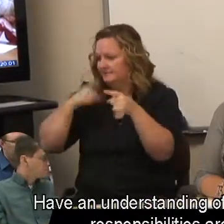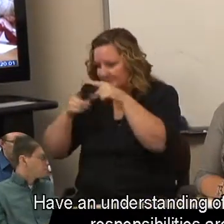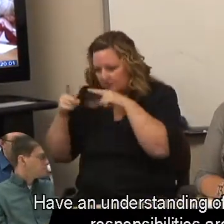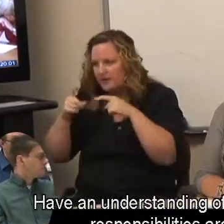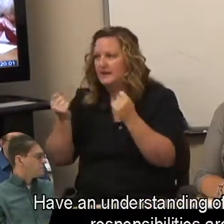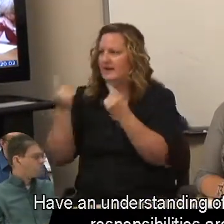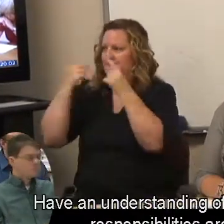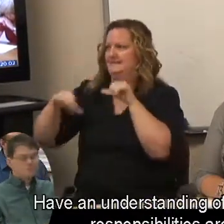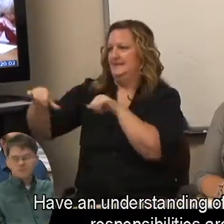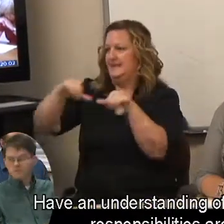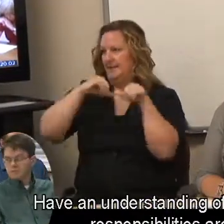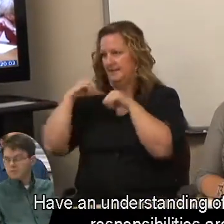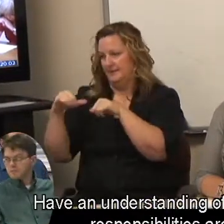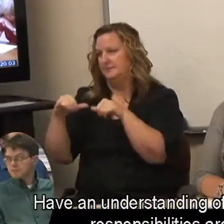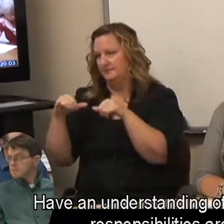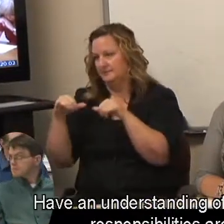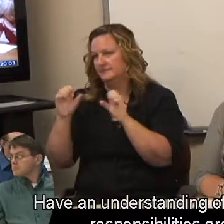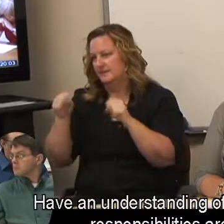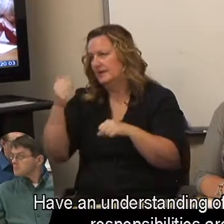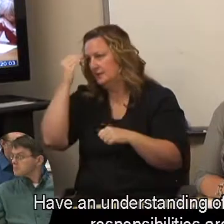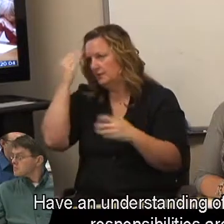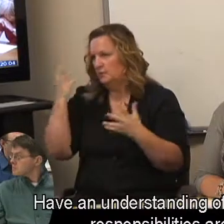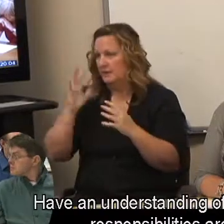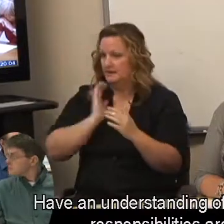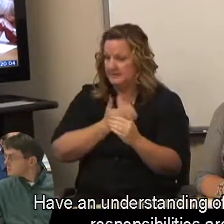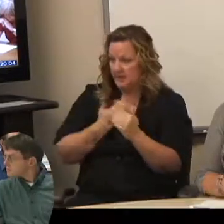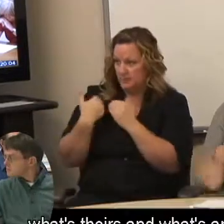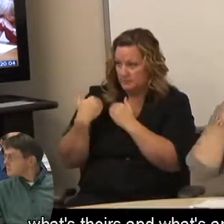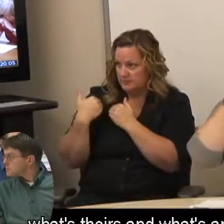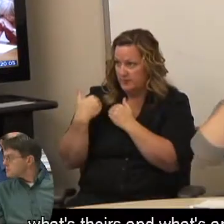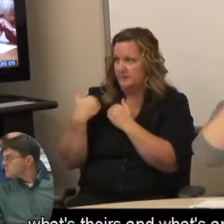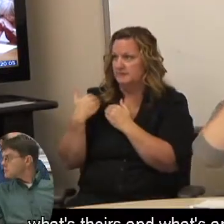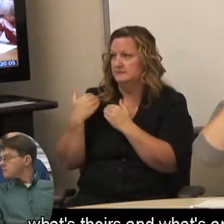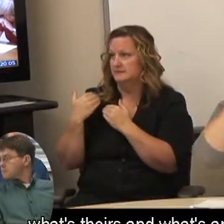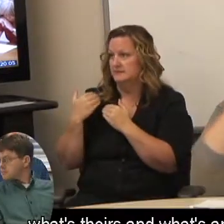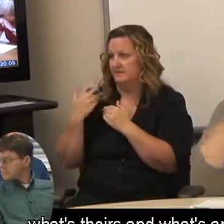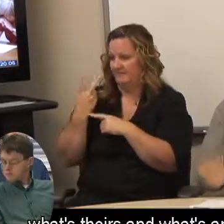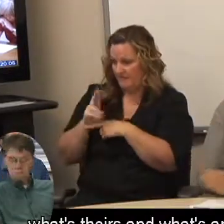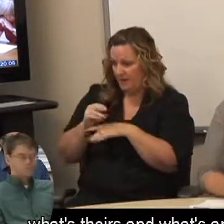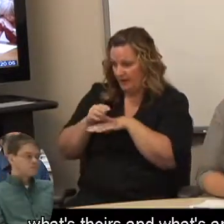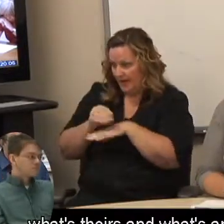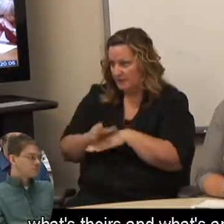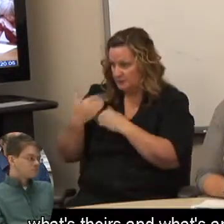Have an understanding of what our responsibilities are, what's theirs and what's appropriate.